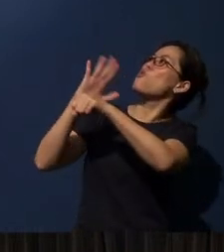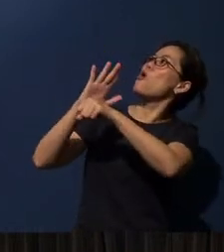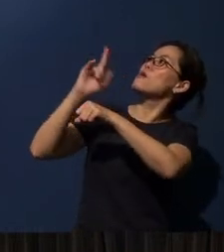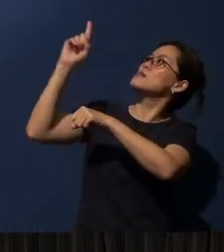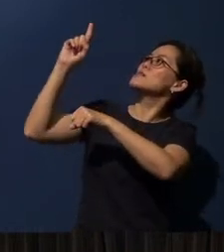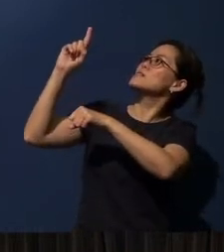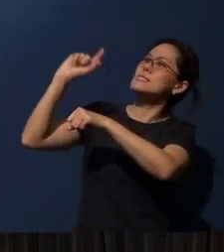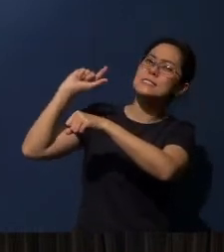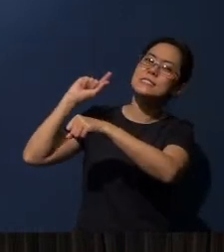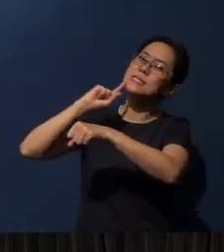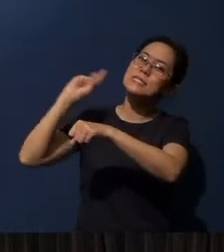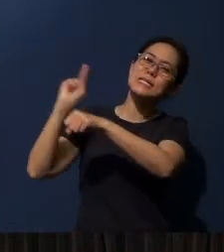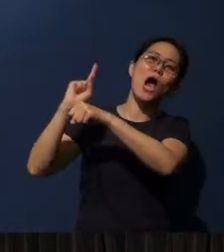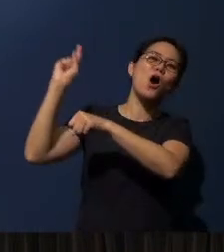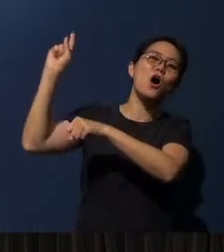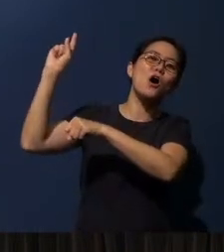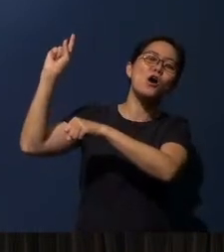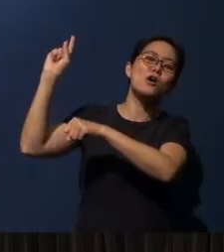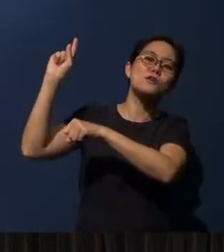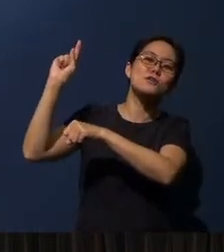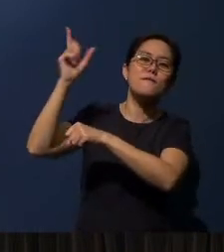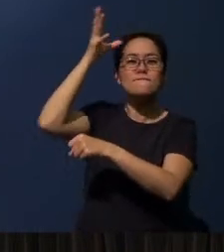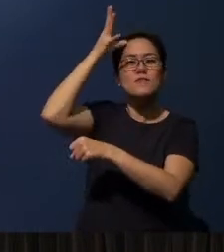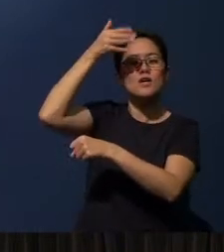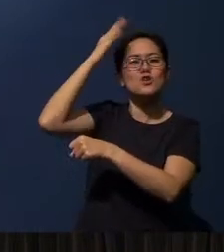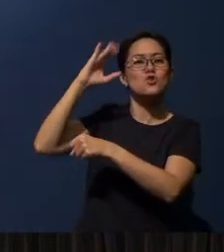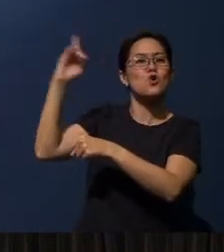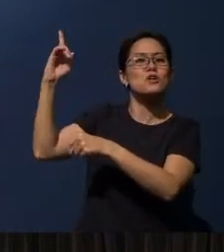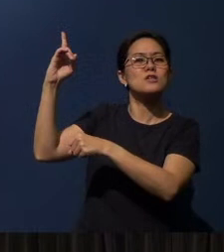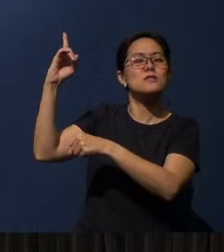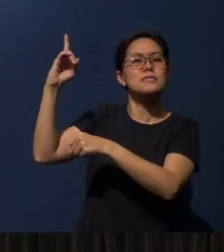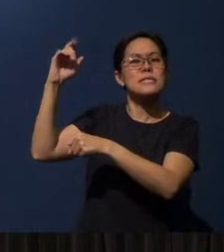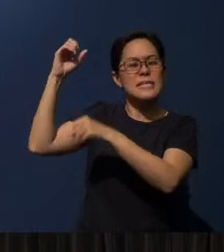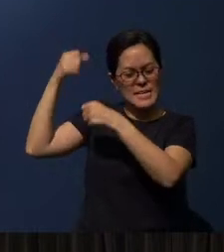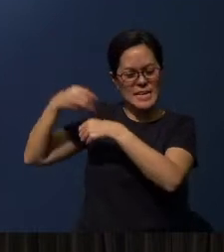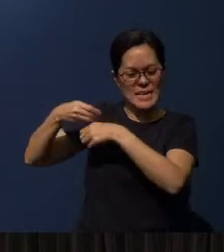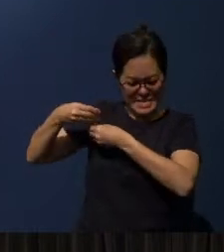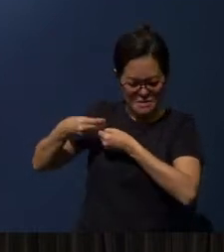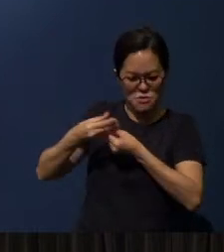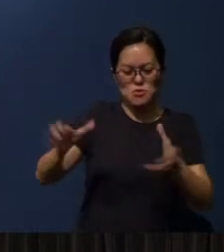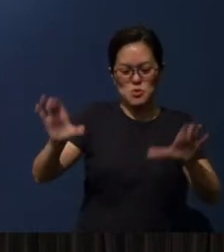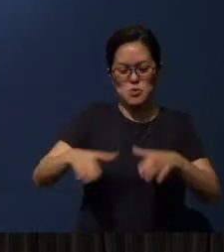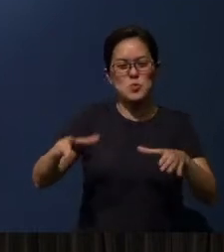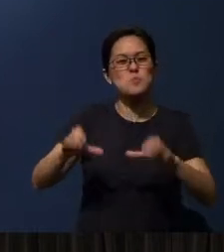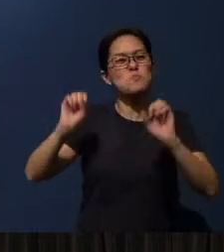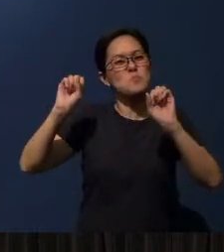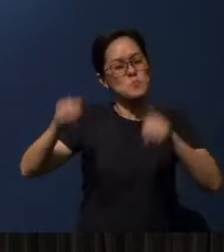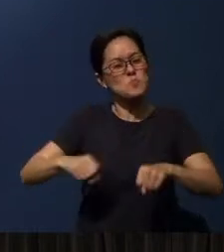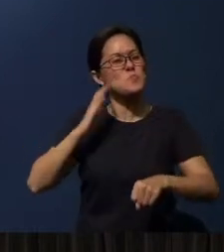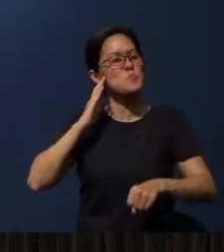that we have in a Father God who is able to deliver according to the way He is sovereign.